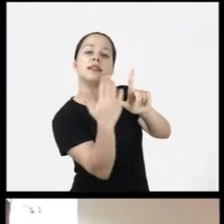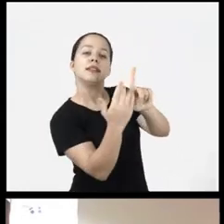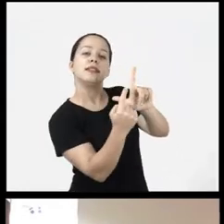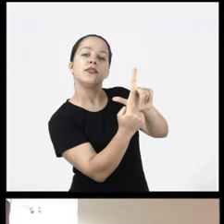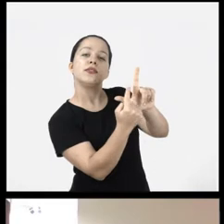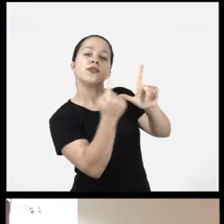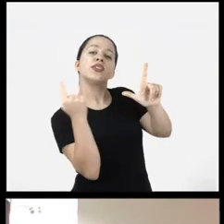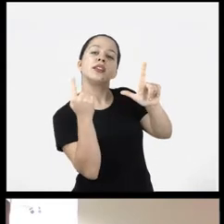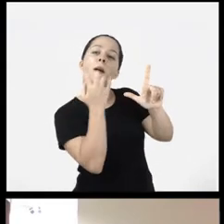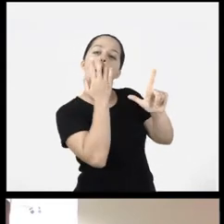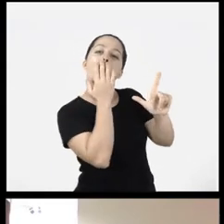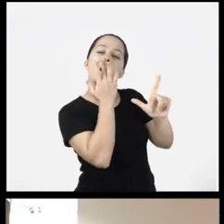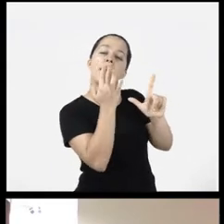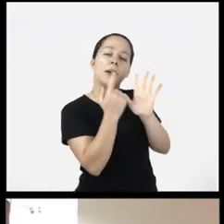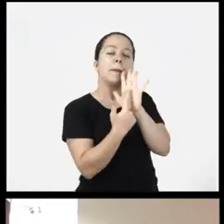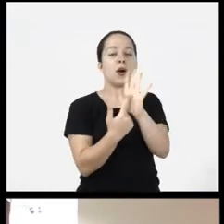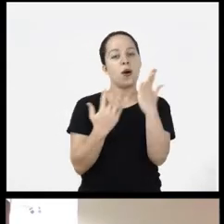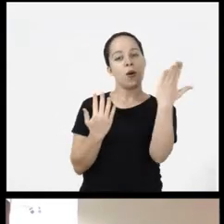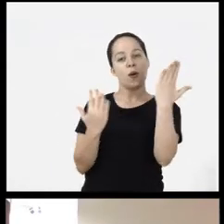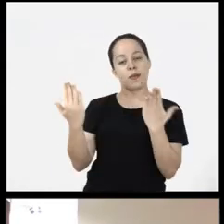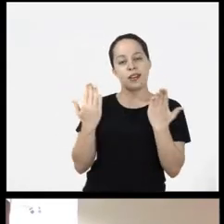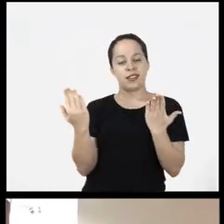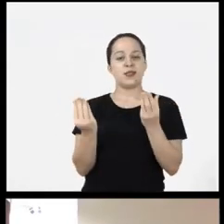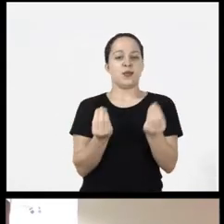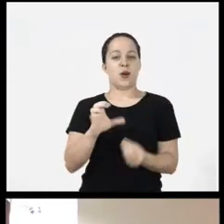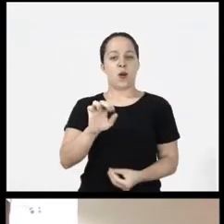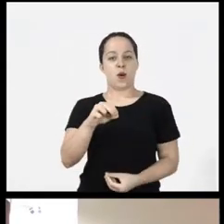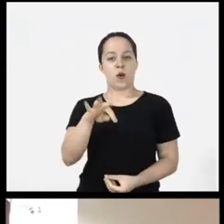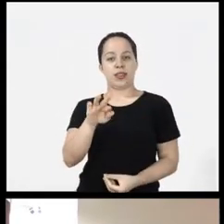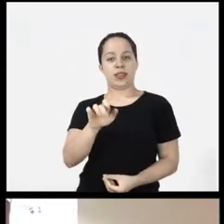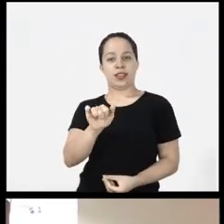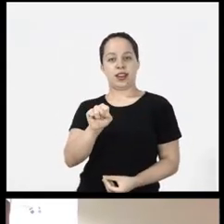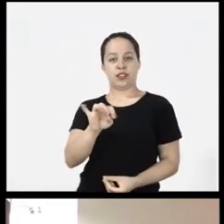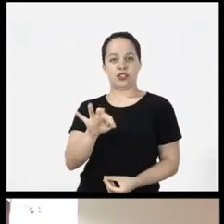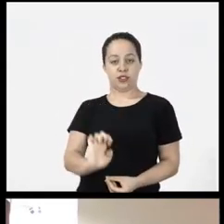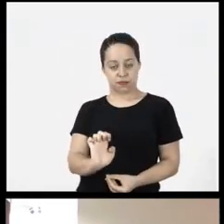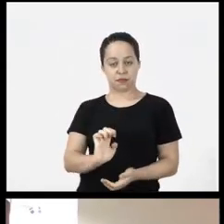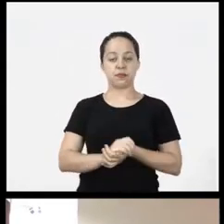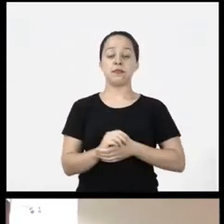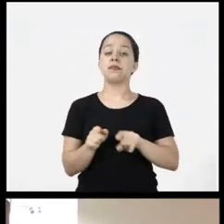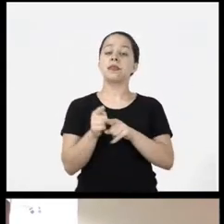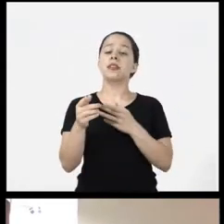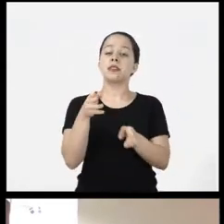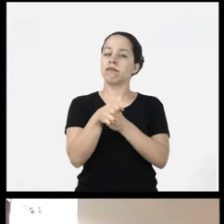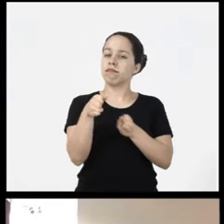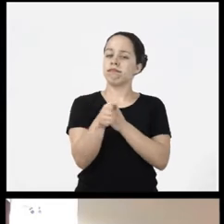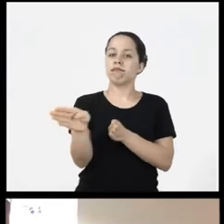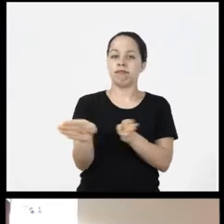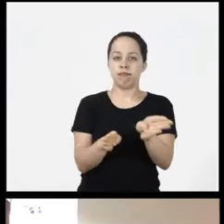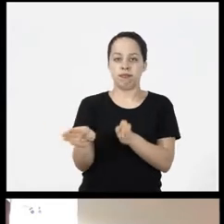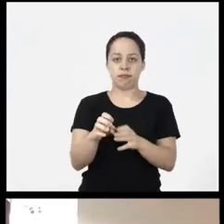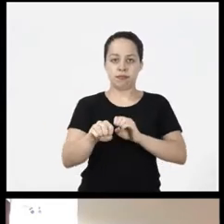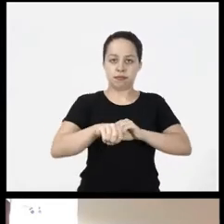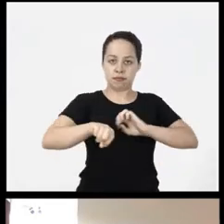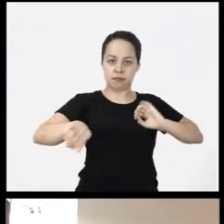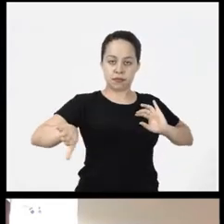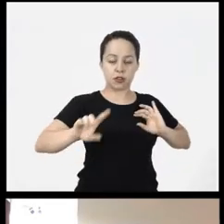yesterday it will give me this contrast As well as accessibility tips on the e-learning